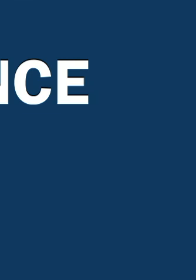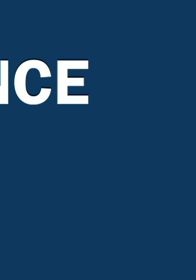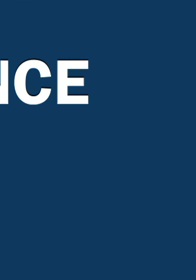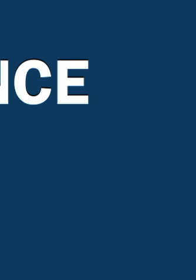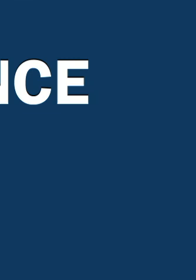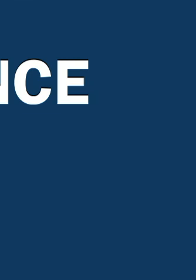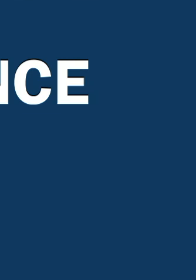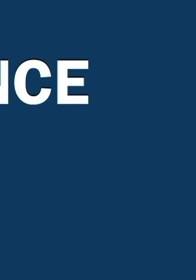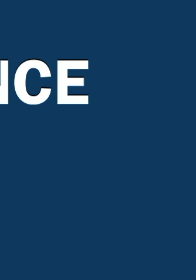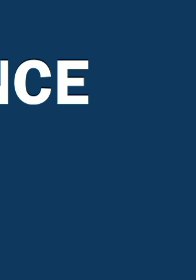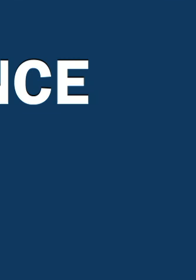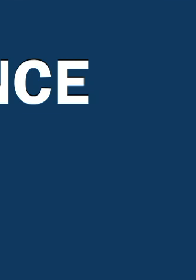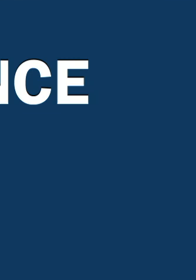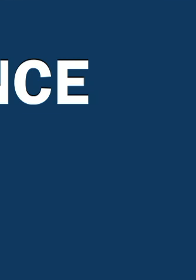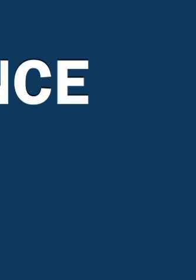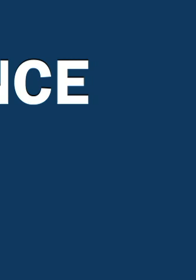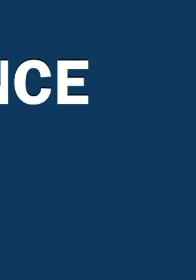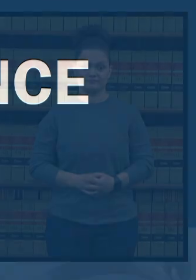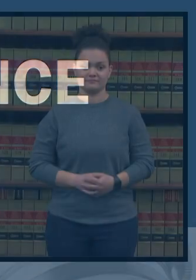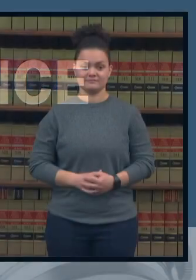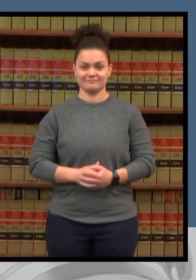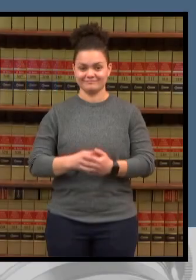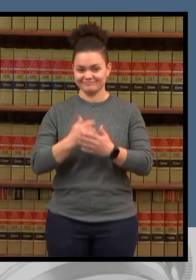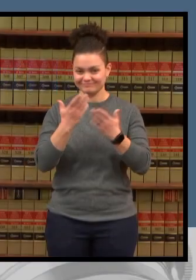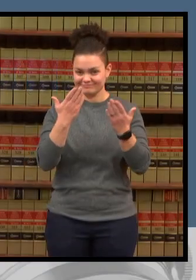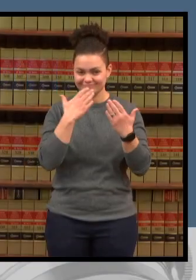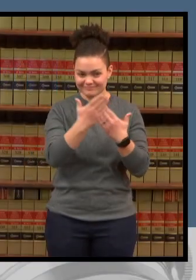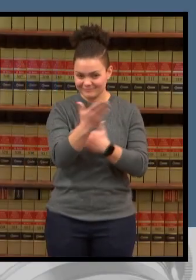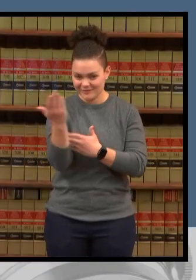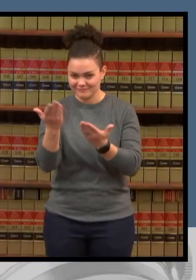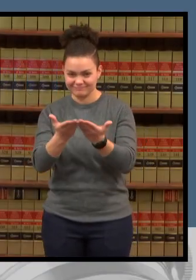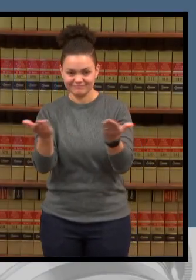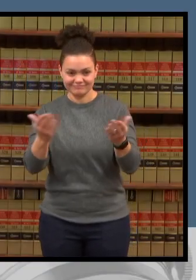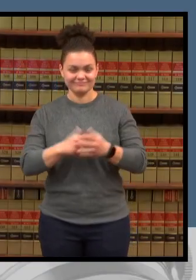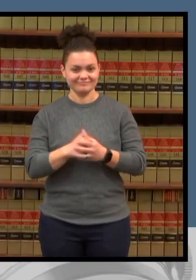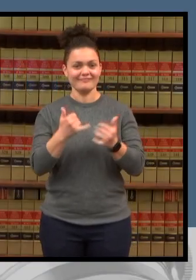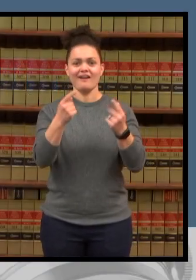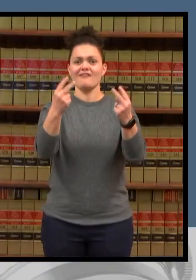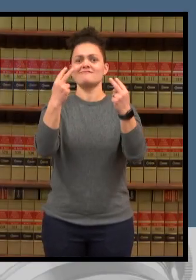thank you for joining us for this covet update mayor michael hancock will get this started